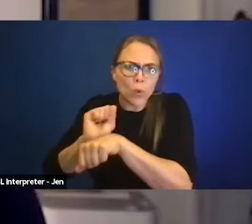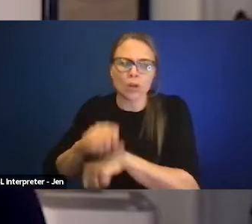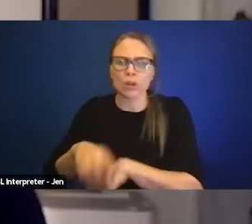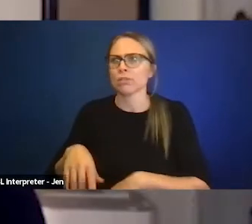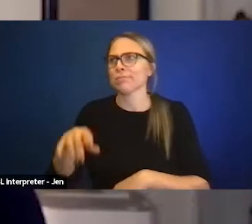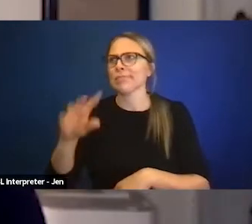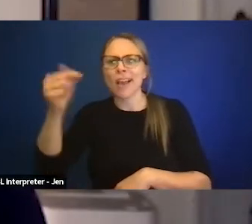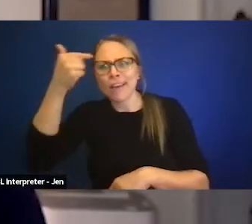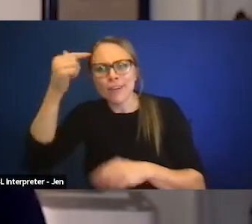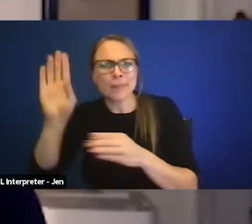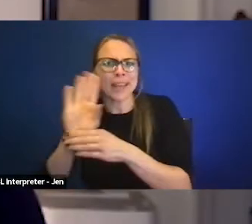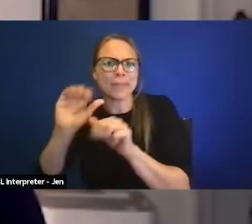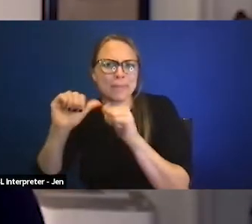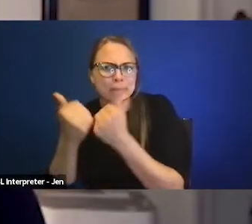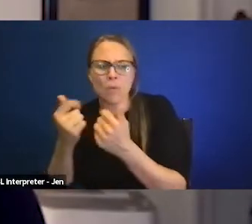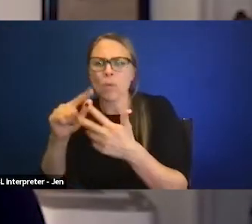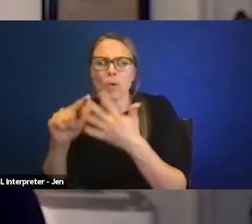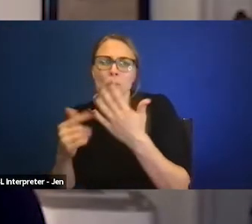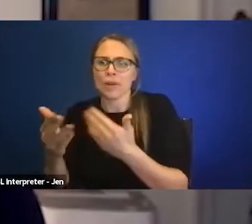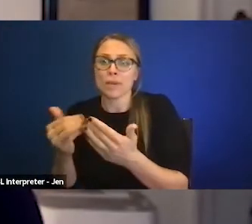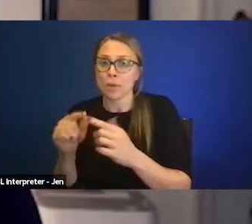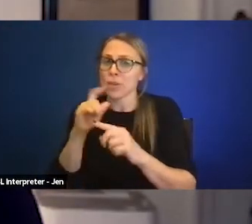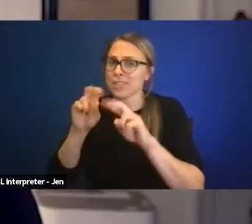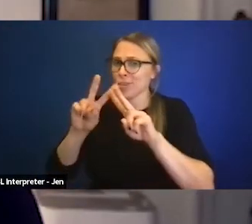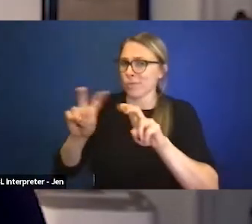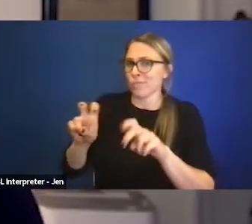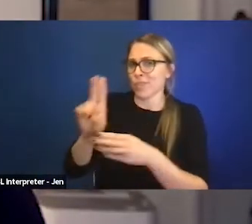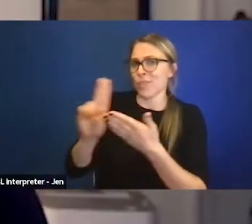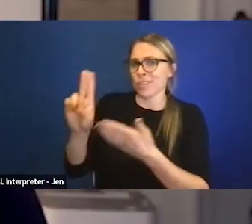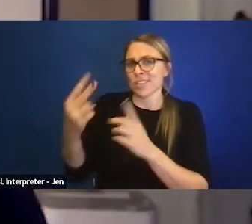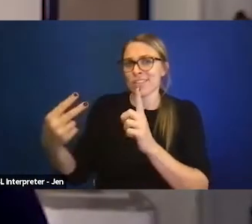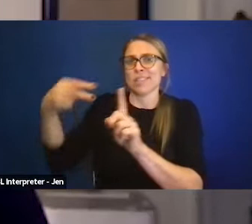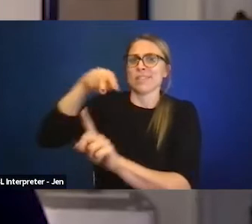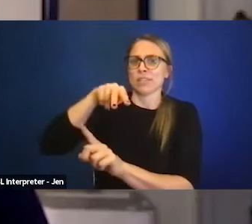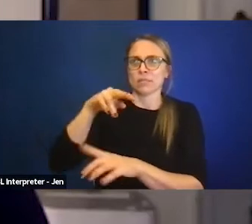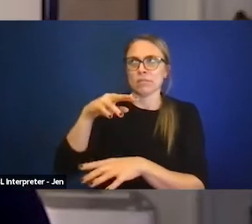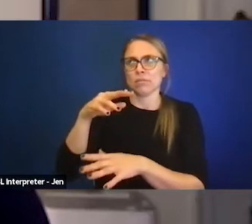we really need to be looking at universities from every vantage point,